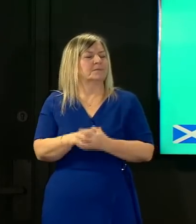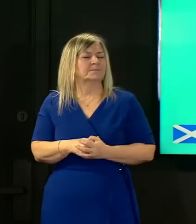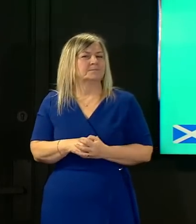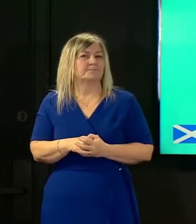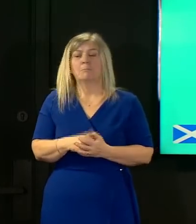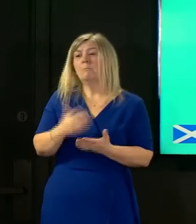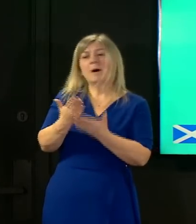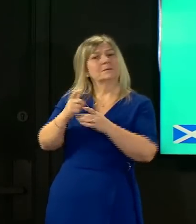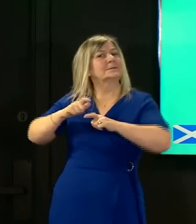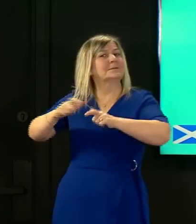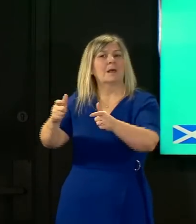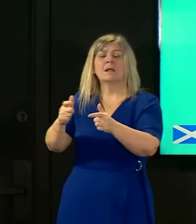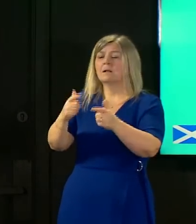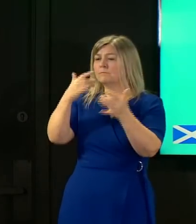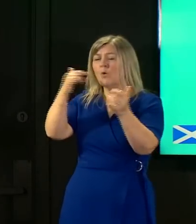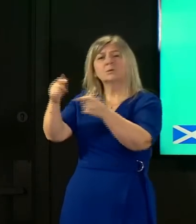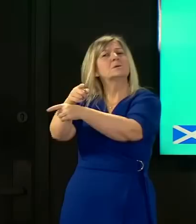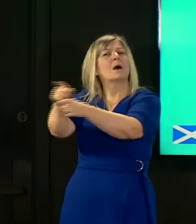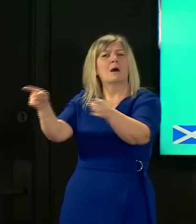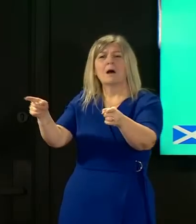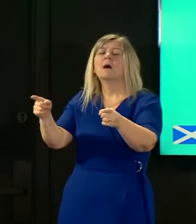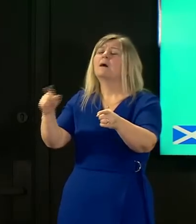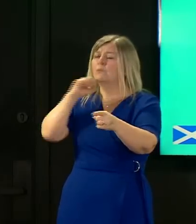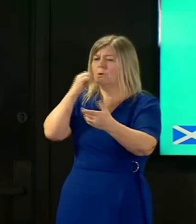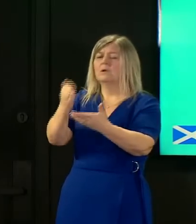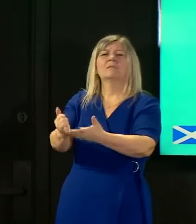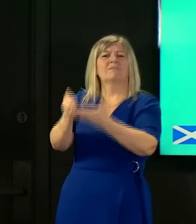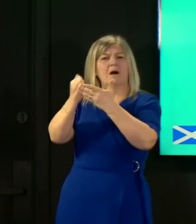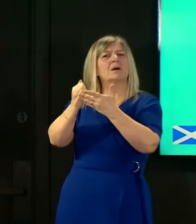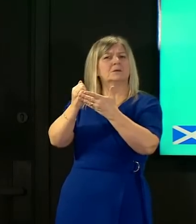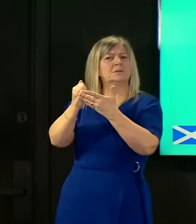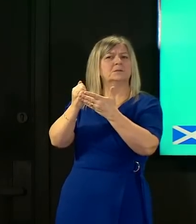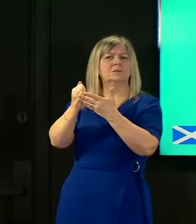continue to monitor this they will continue to look and follow the evidence and they'll